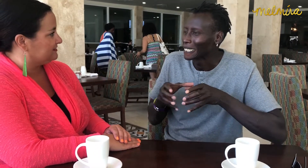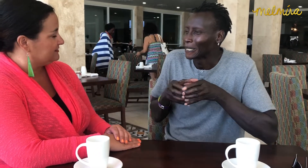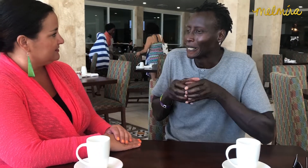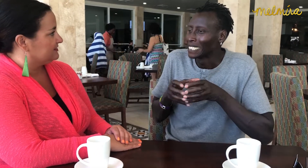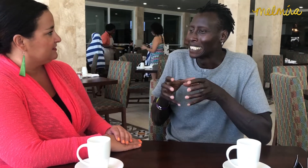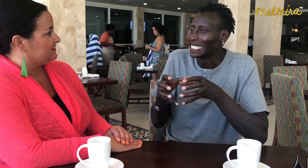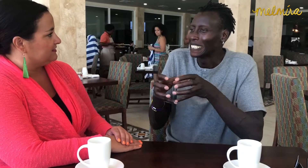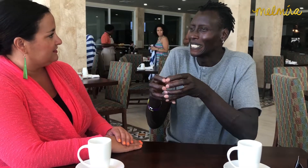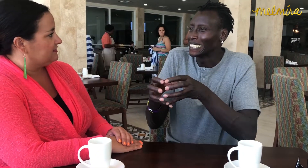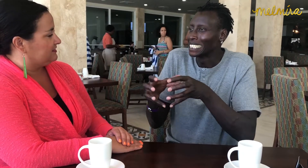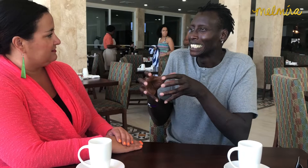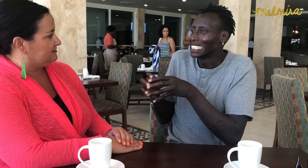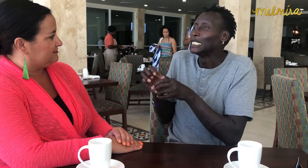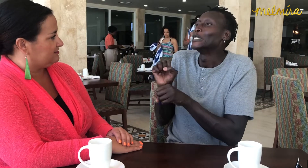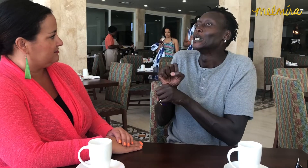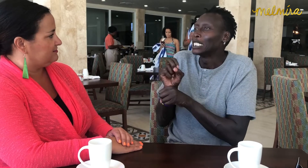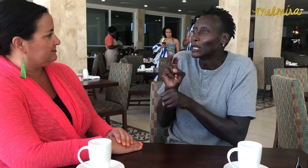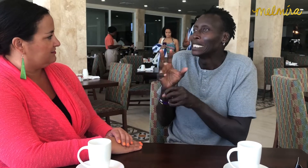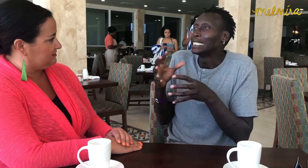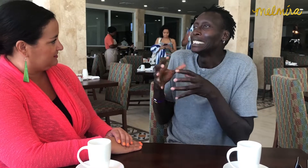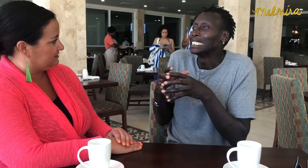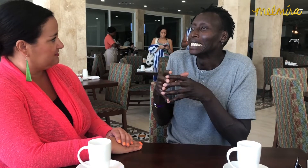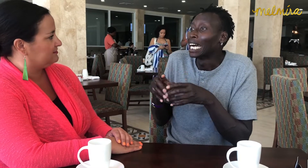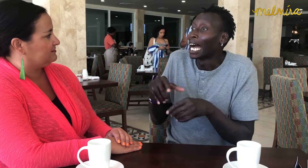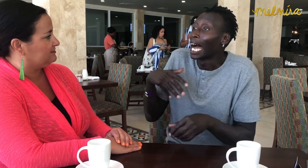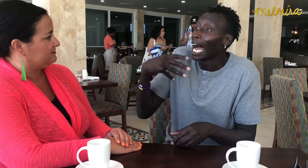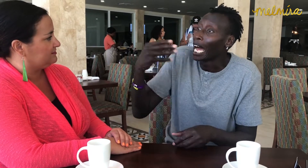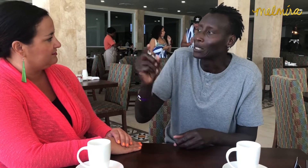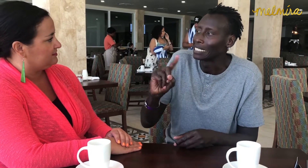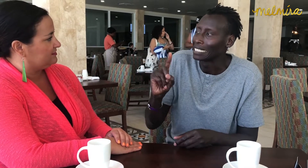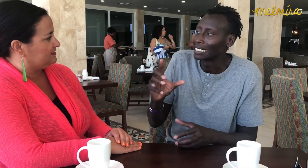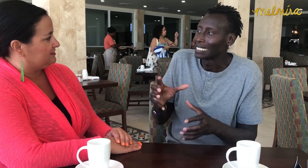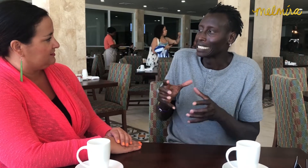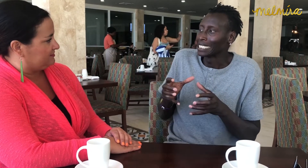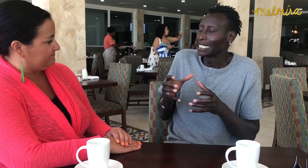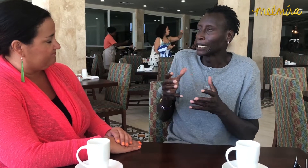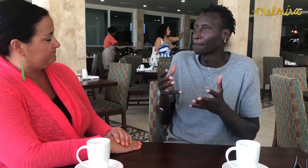They don't seem to interact with each other in or outside of work.